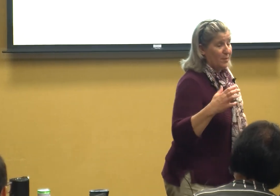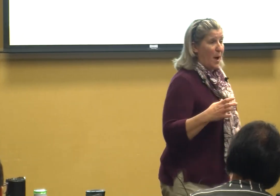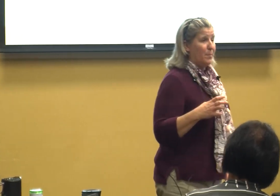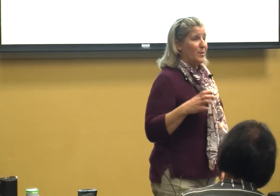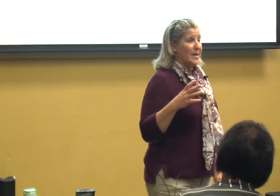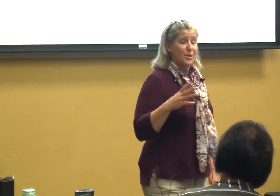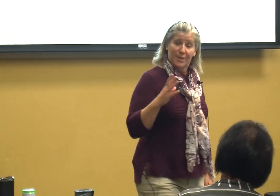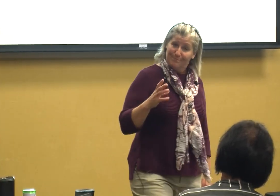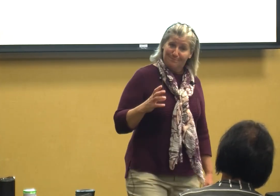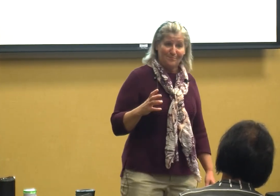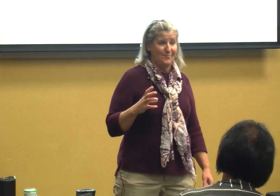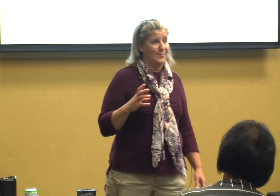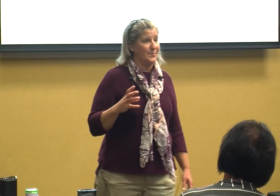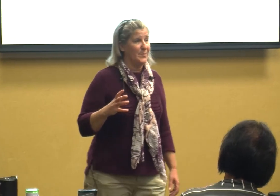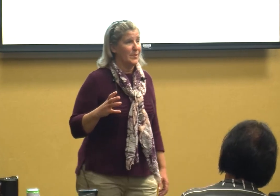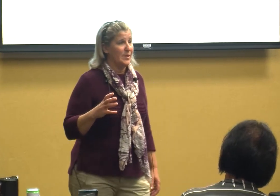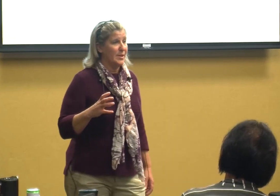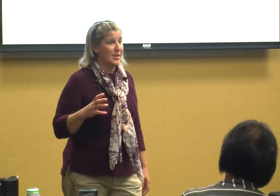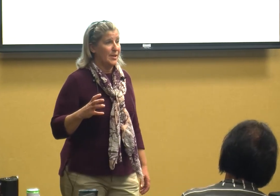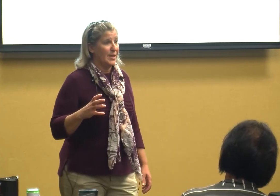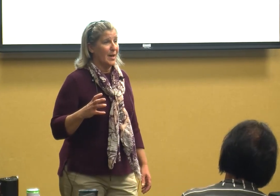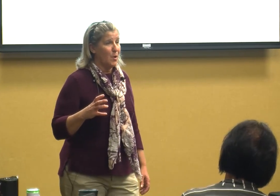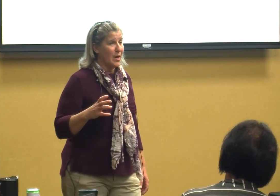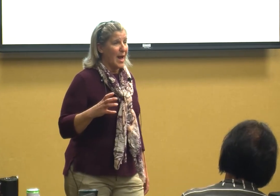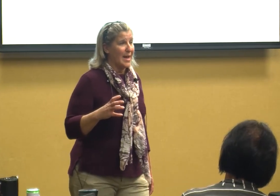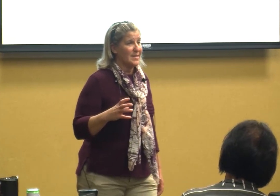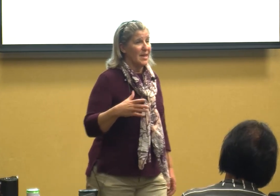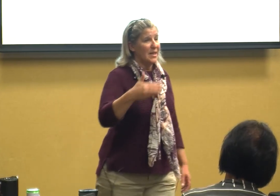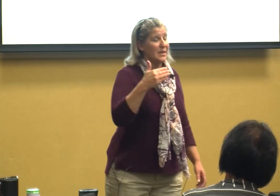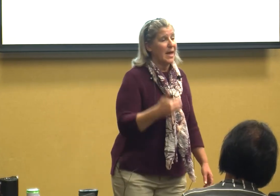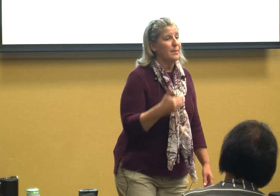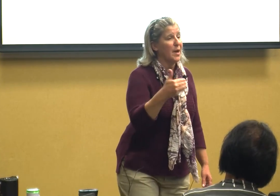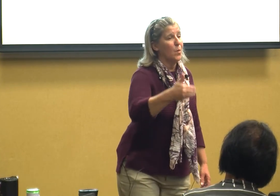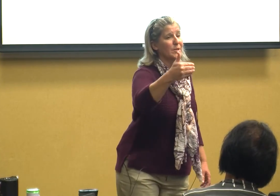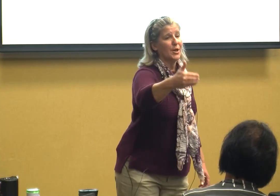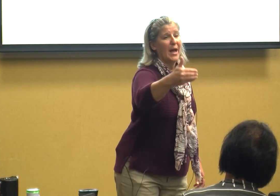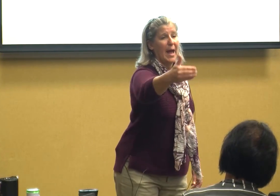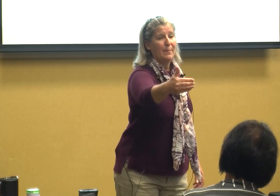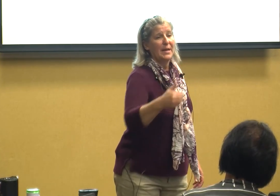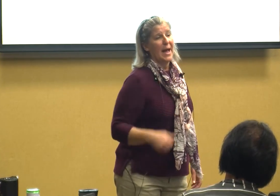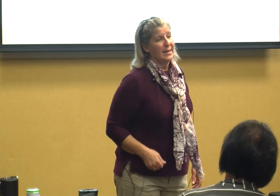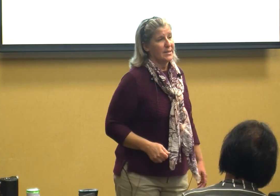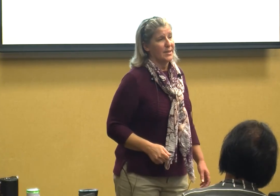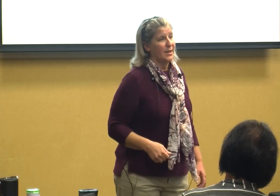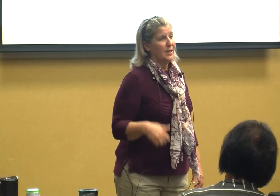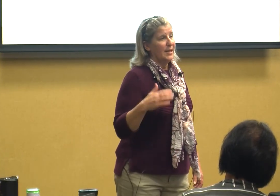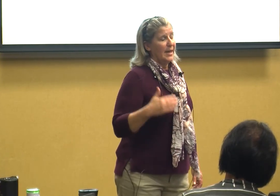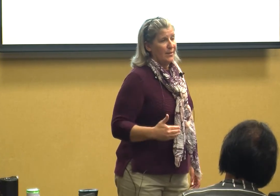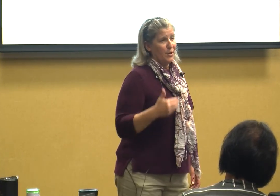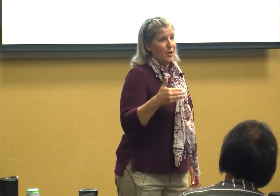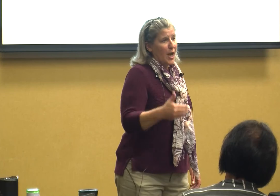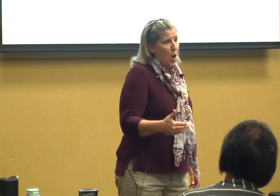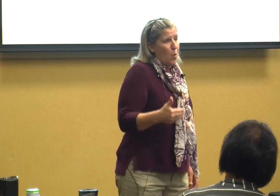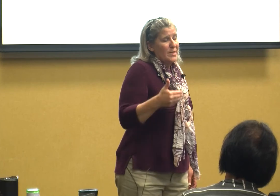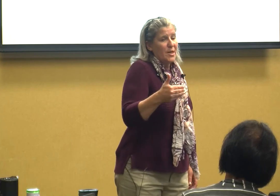population come on guys let them know what's going to happen next if you know what's gonna